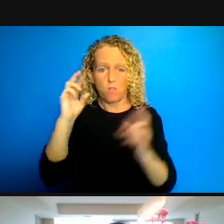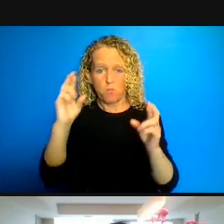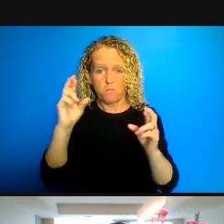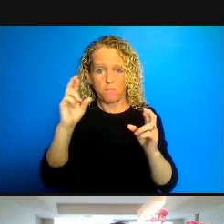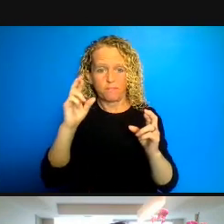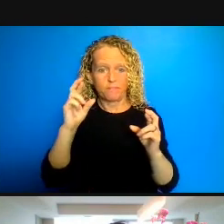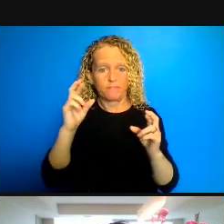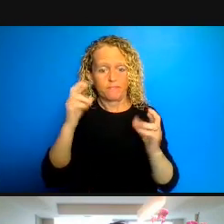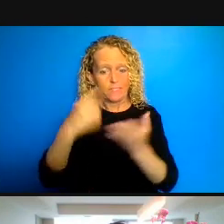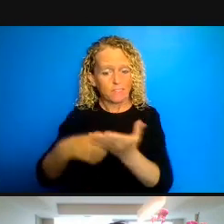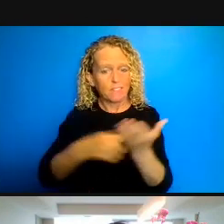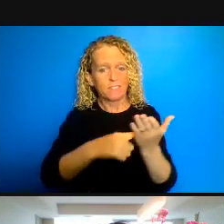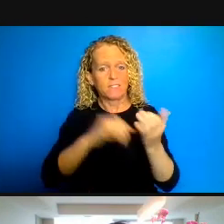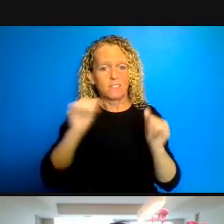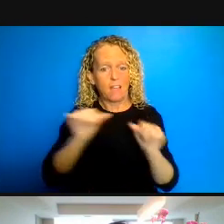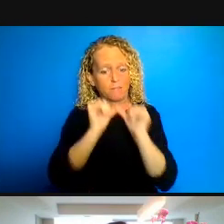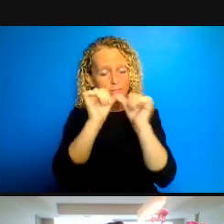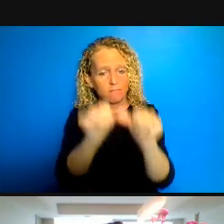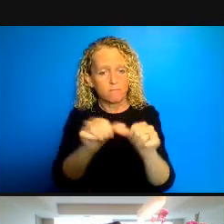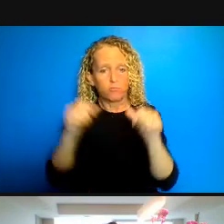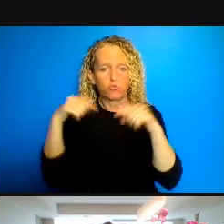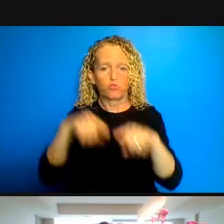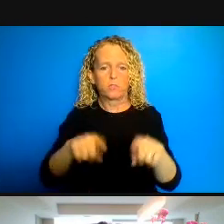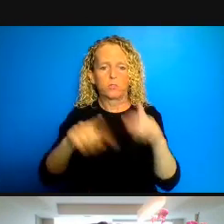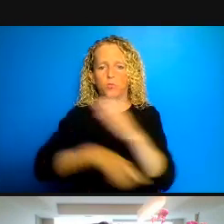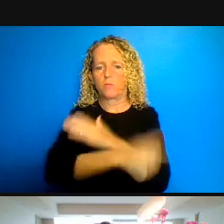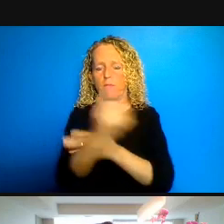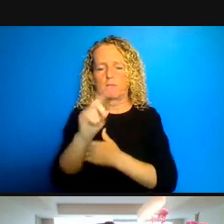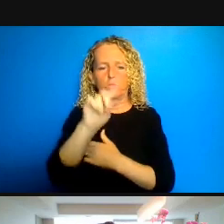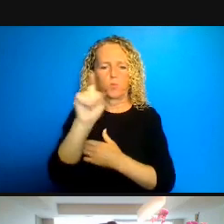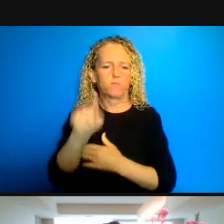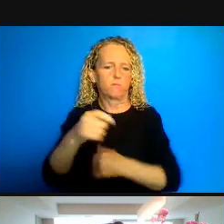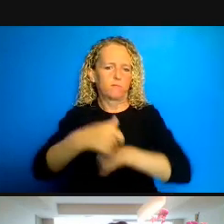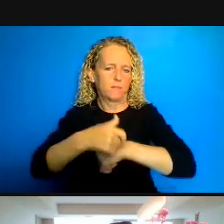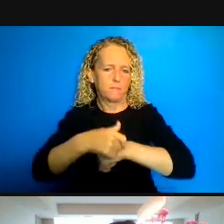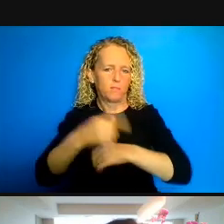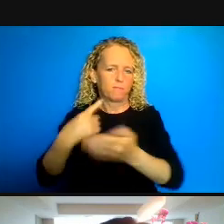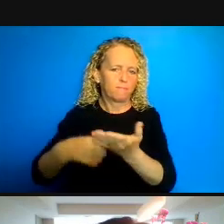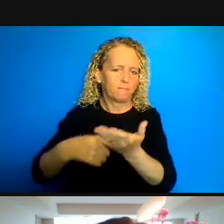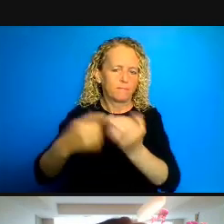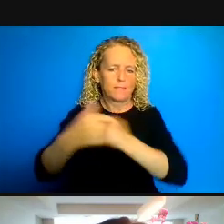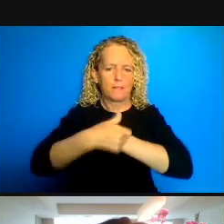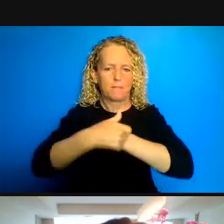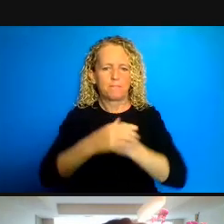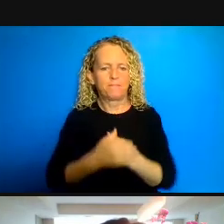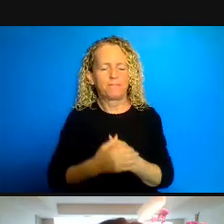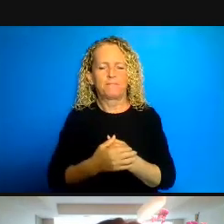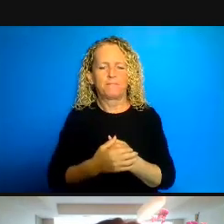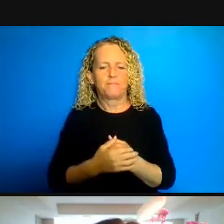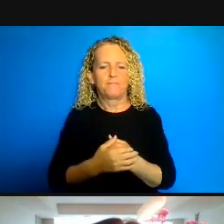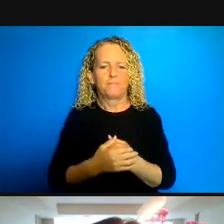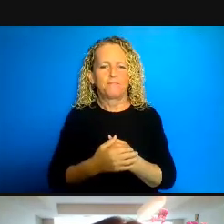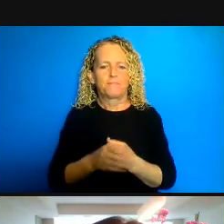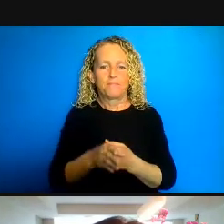have an affection period. Thank You professor Wideman for expanding on the